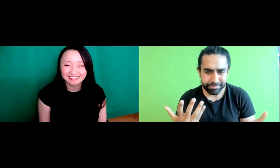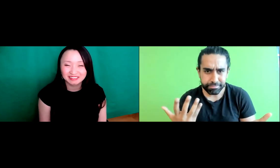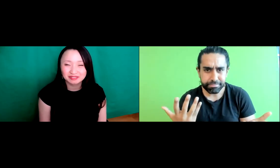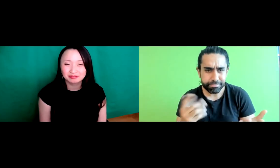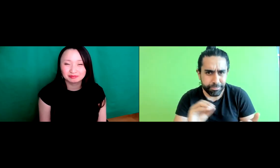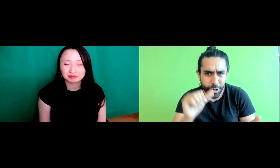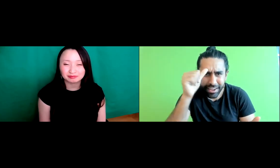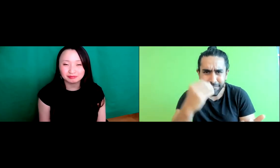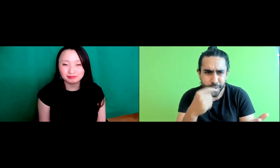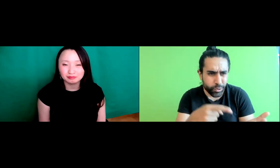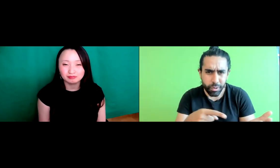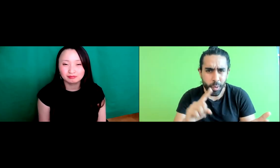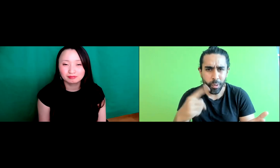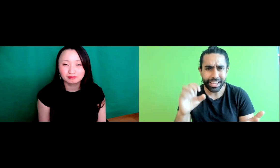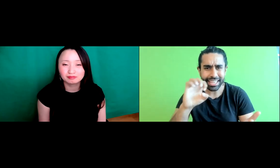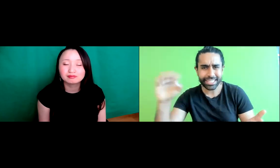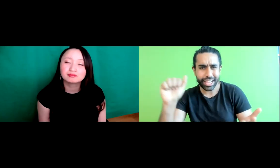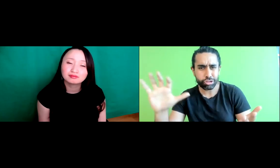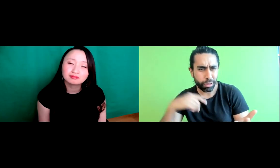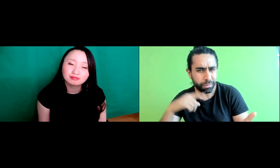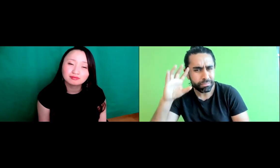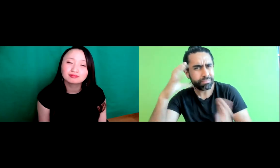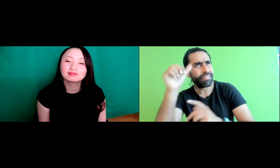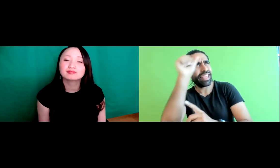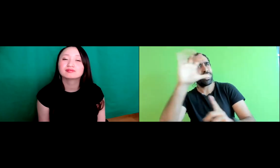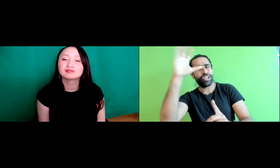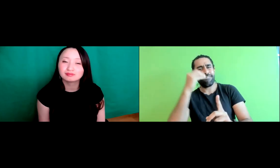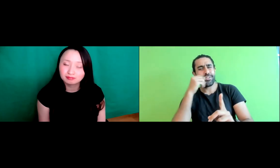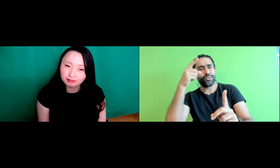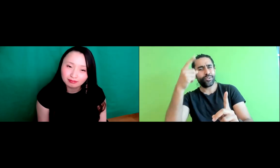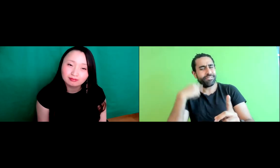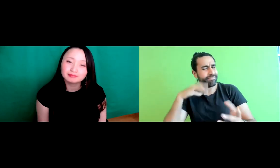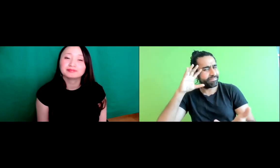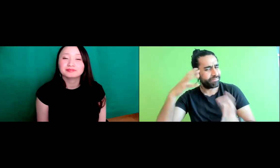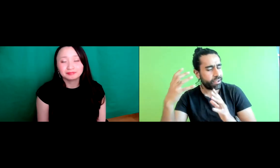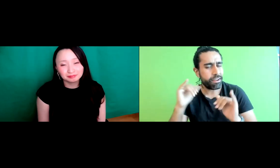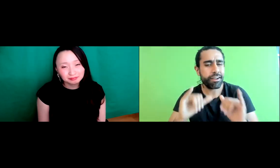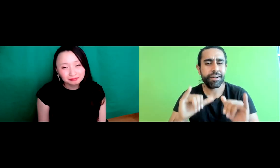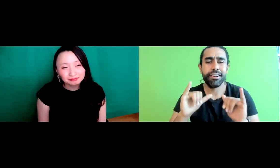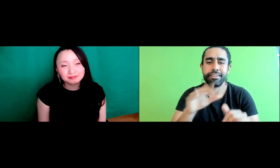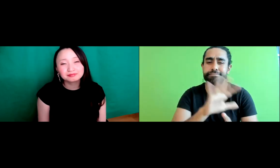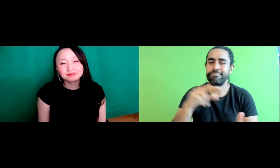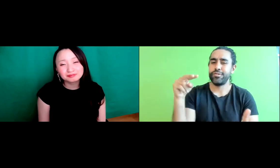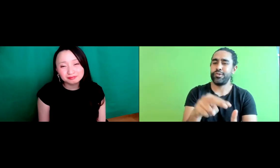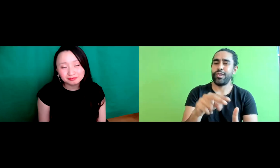at Asian food, I looked at the menu, but there was no Indian food, it was just East Asian food. I always thought that you know, it should